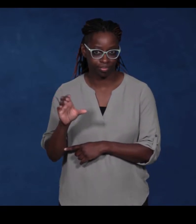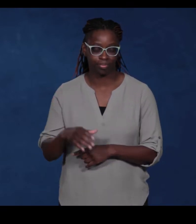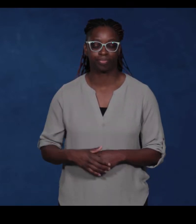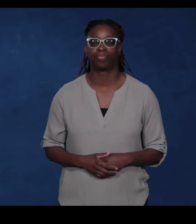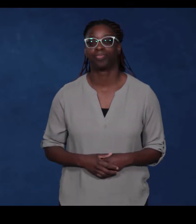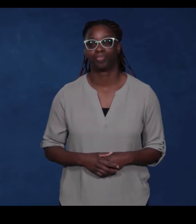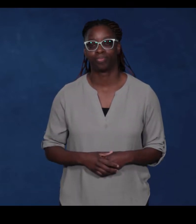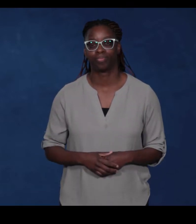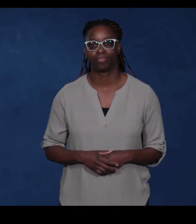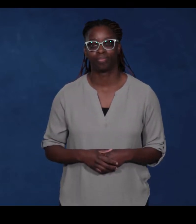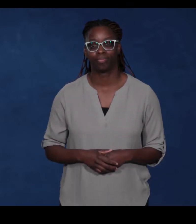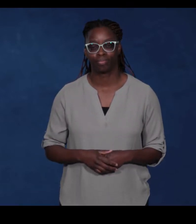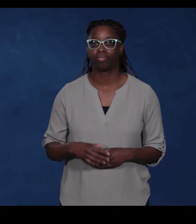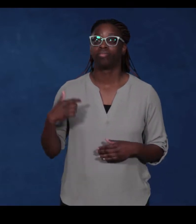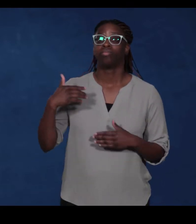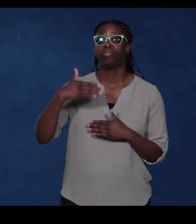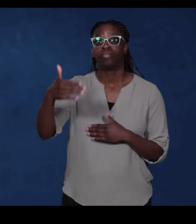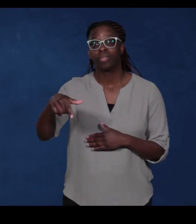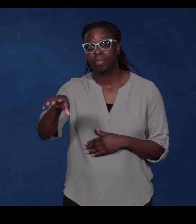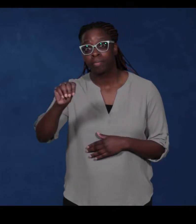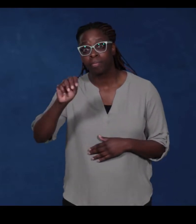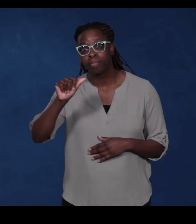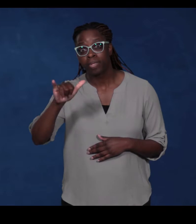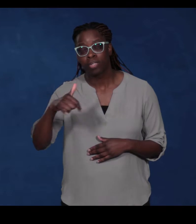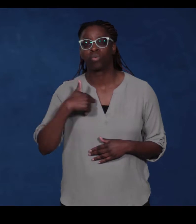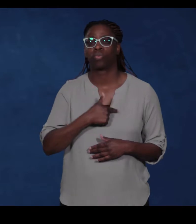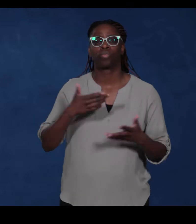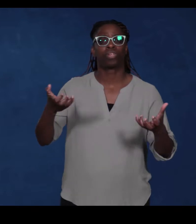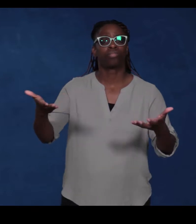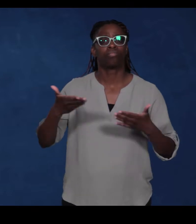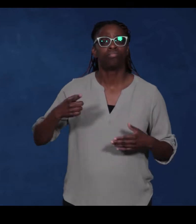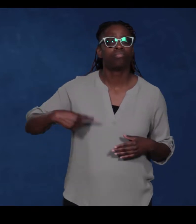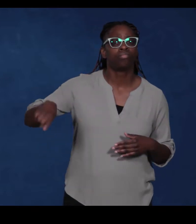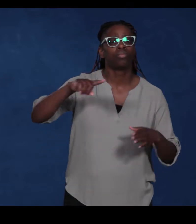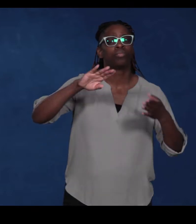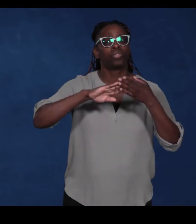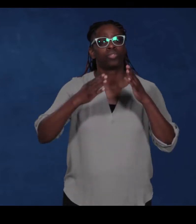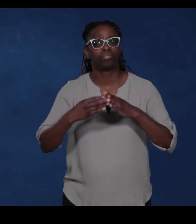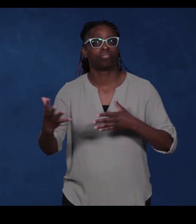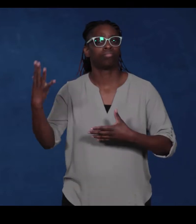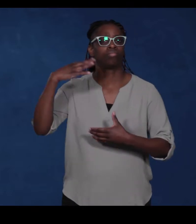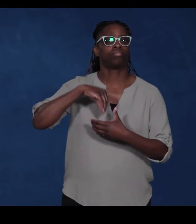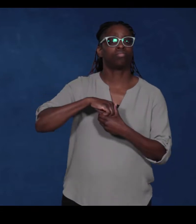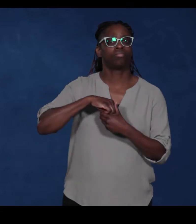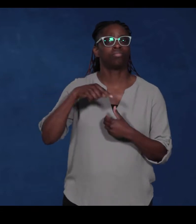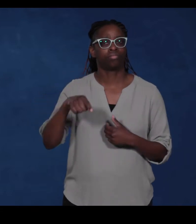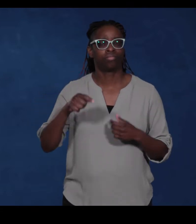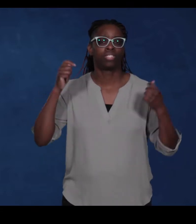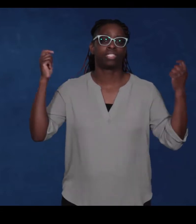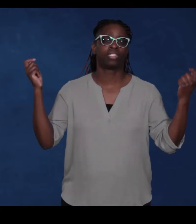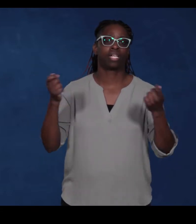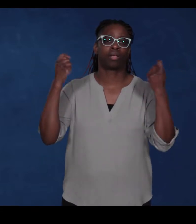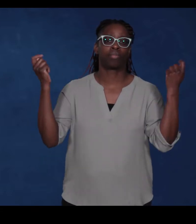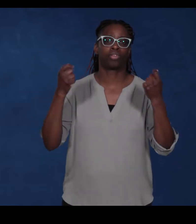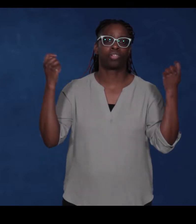This May, we want to invite you to join us in celebrating Asian American and Pacific Islander Heritage Month.